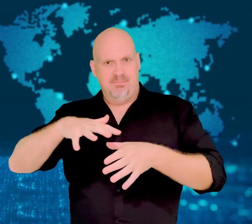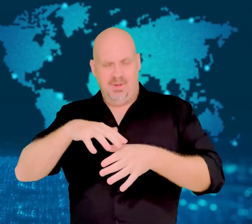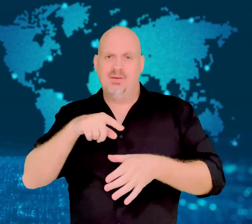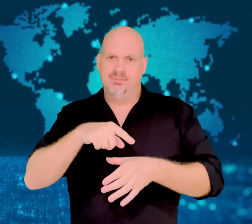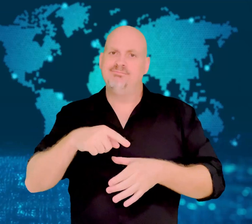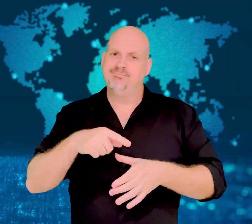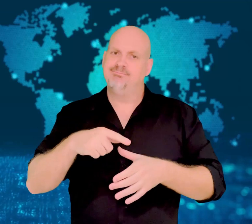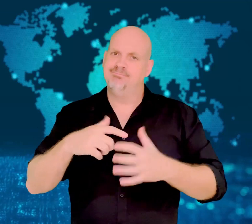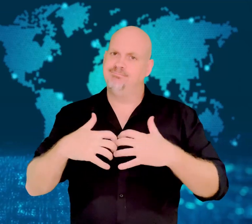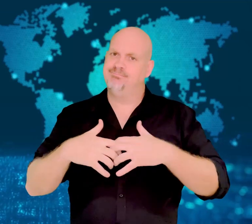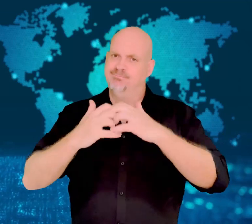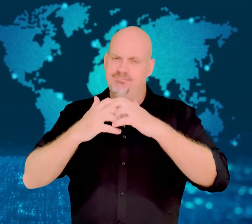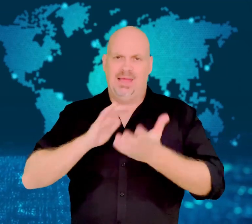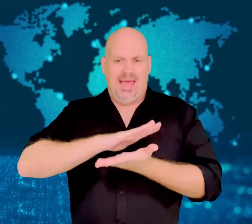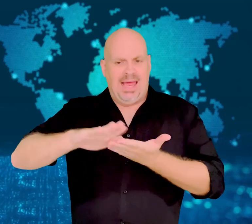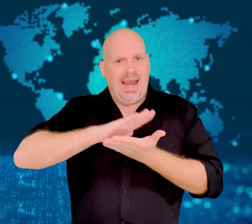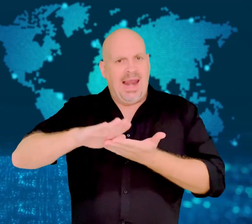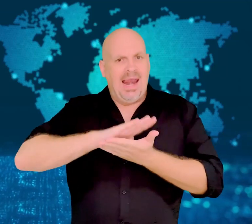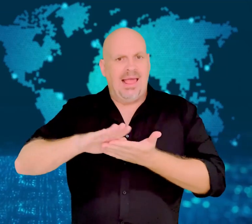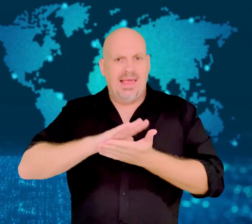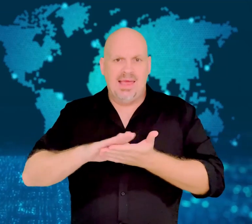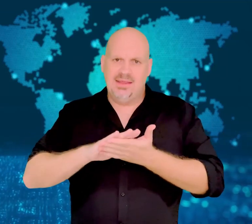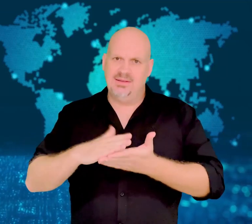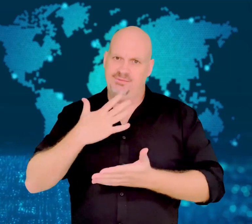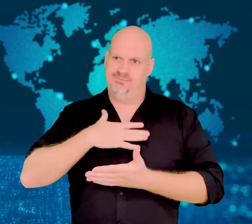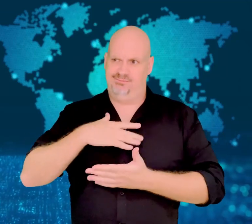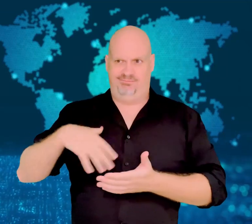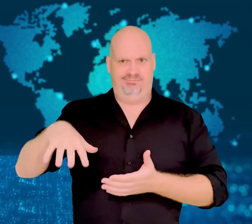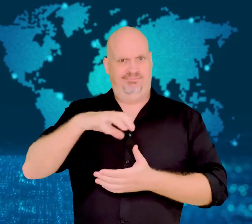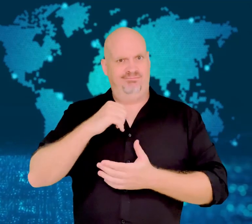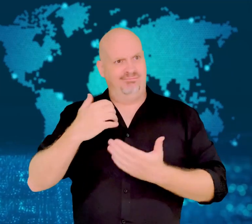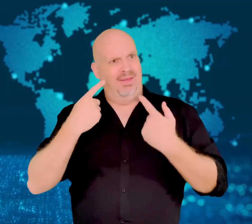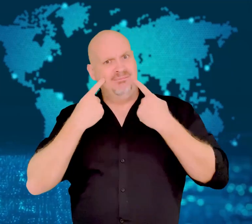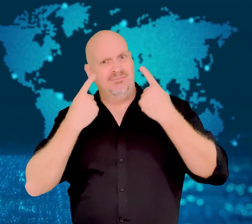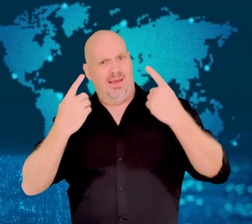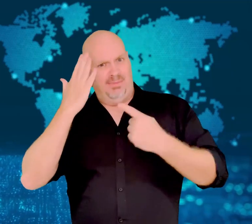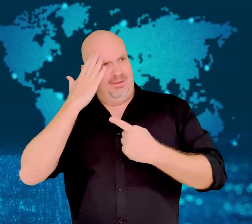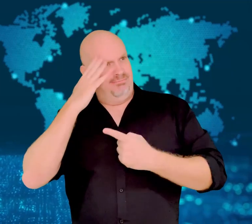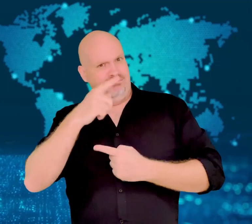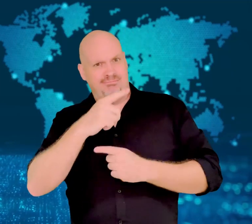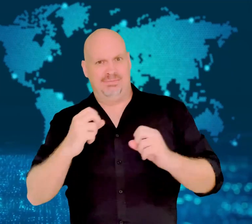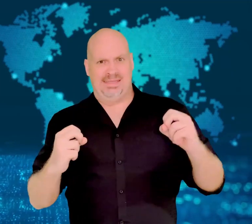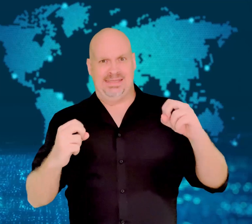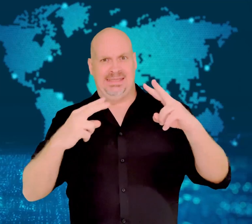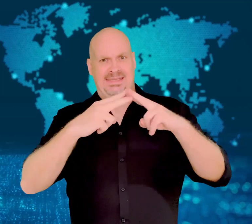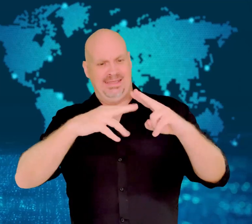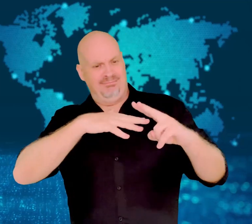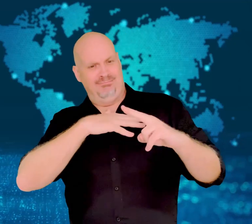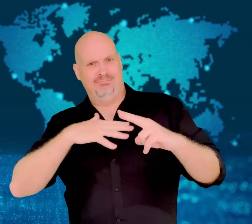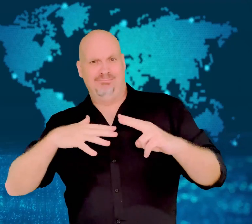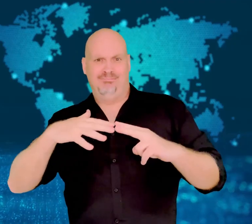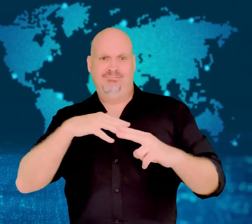He began "Clean Up Sydney Harbour" to decrease litter in one of